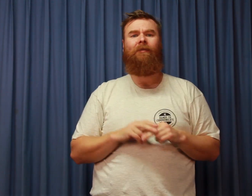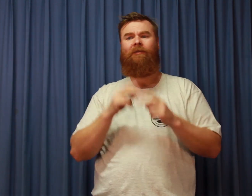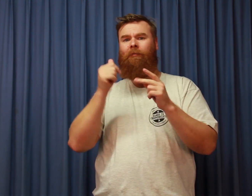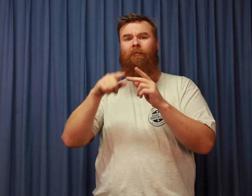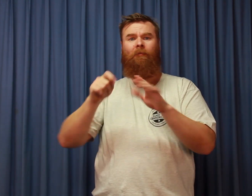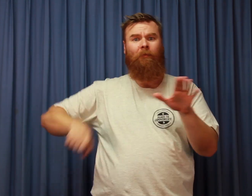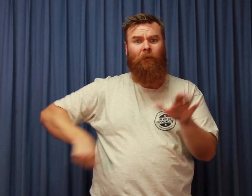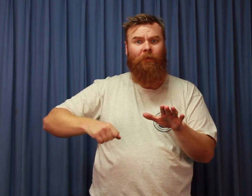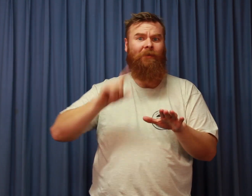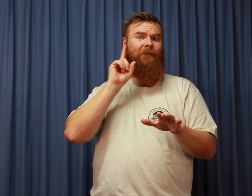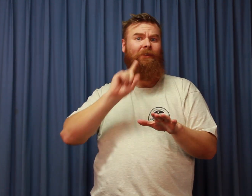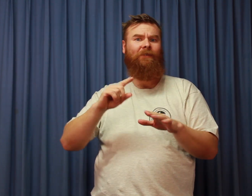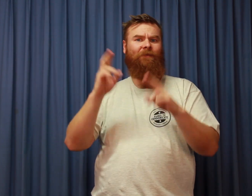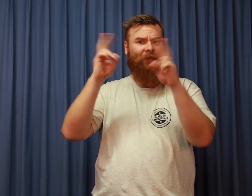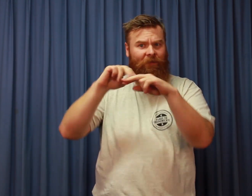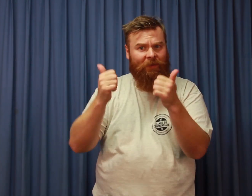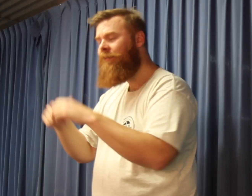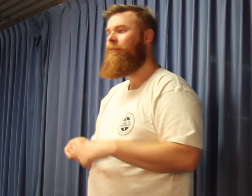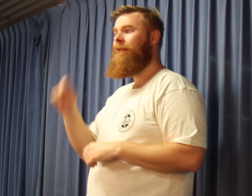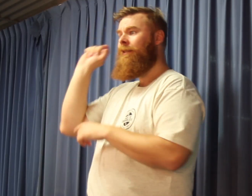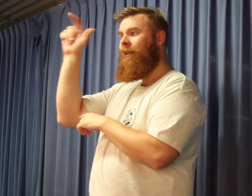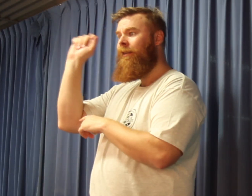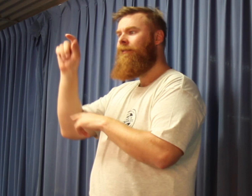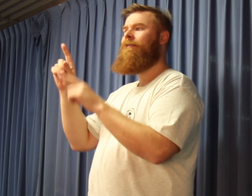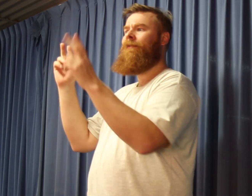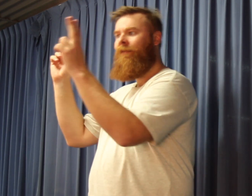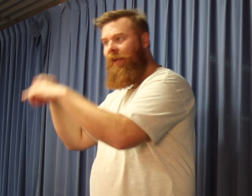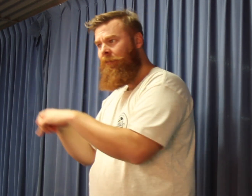Yesterday’s pool final finished. The dart final.